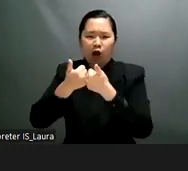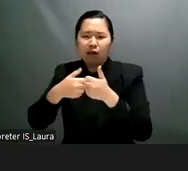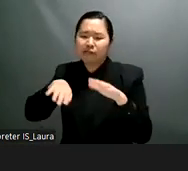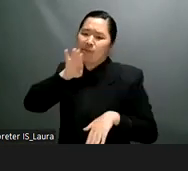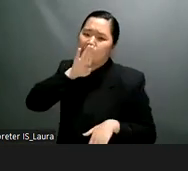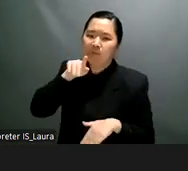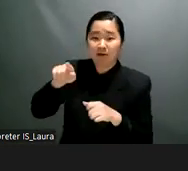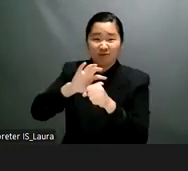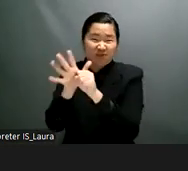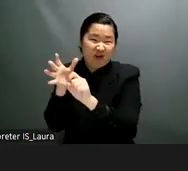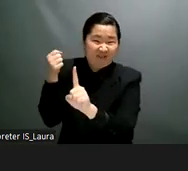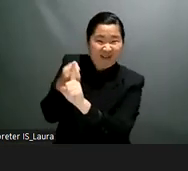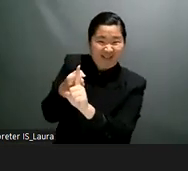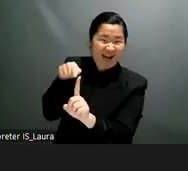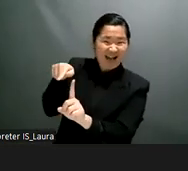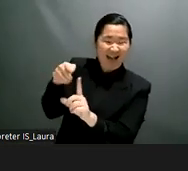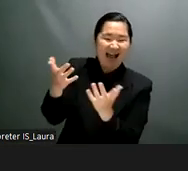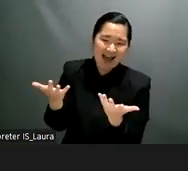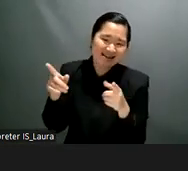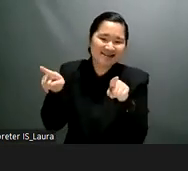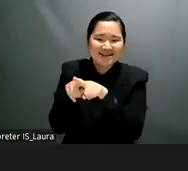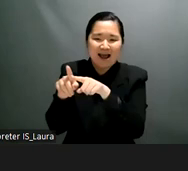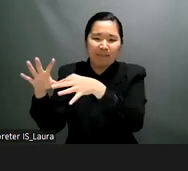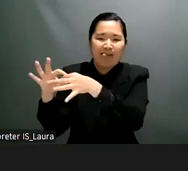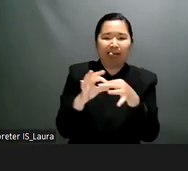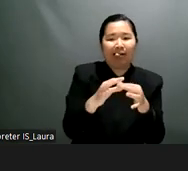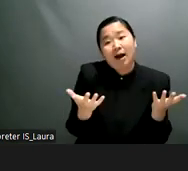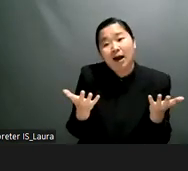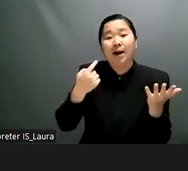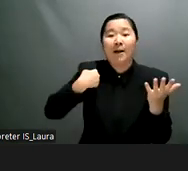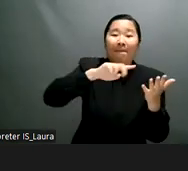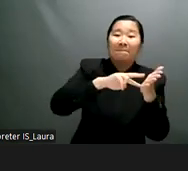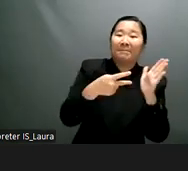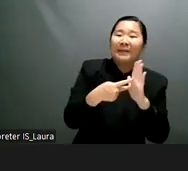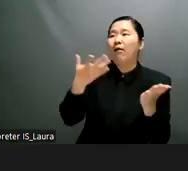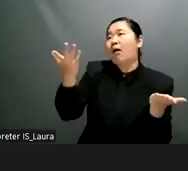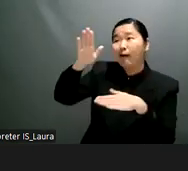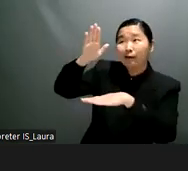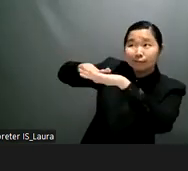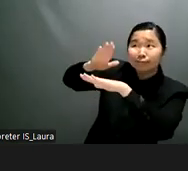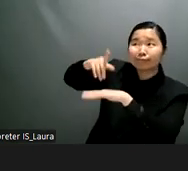change as well and just generally ensuring that disaster risk humanitarian action is disability